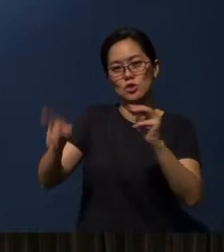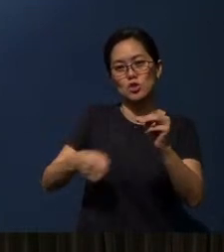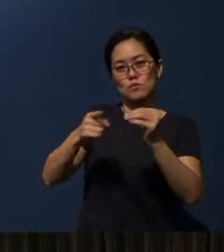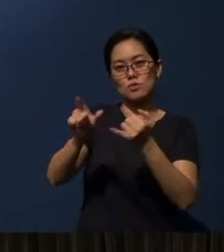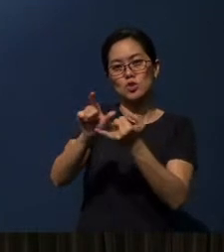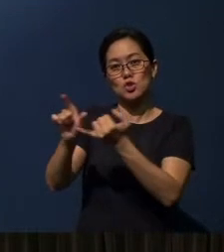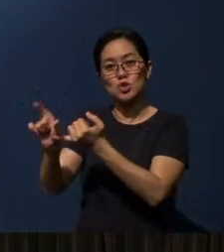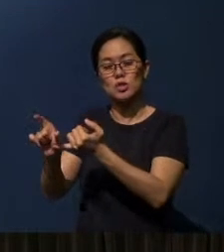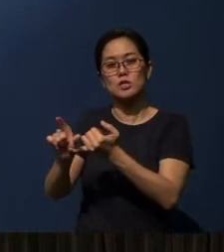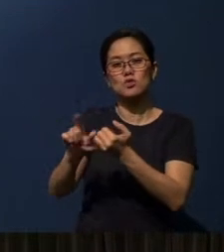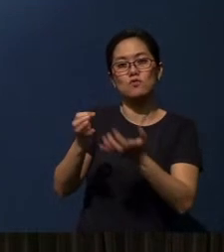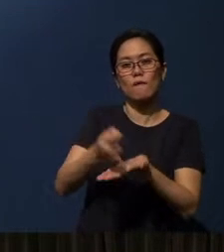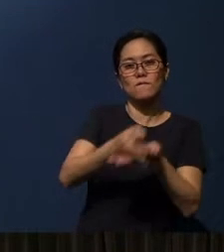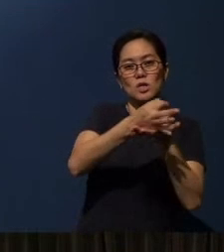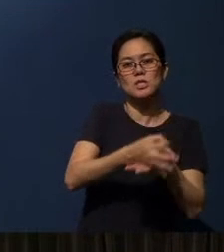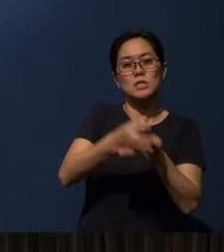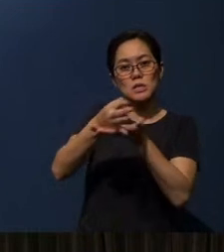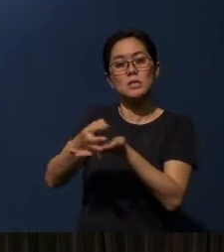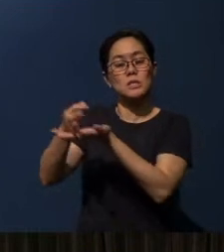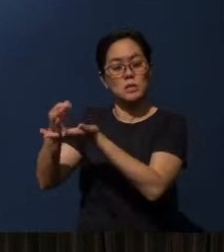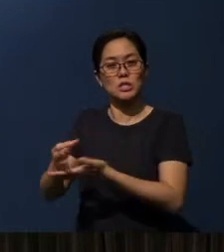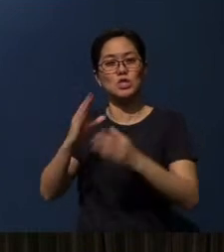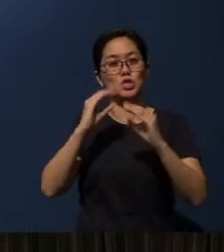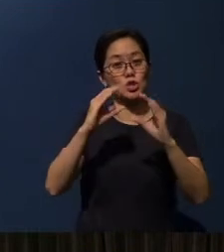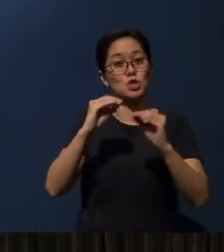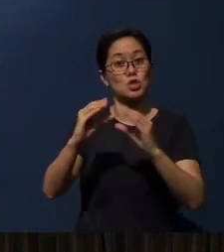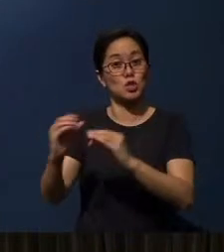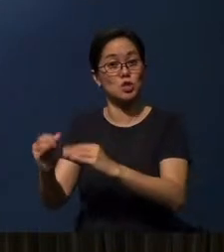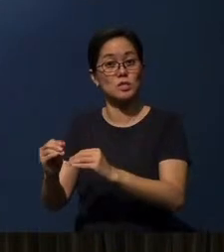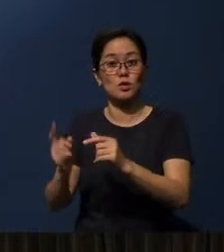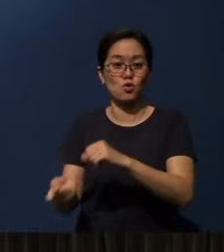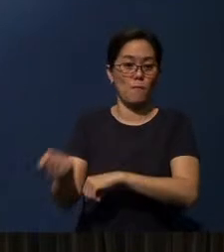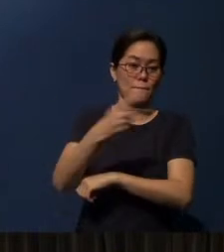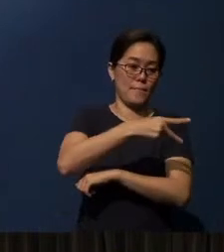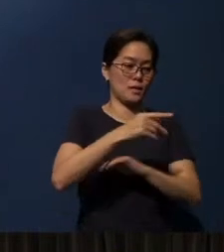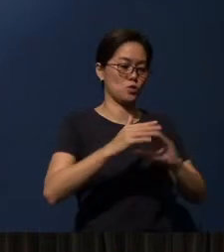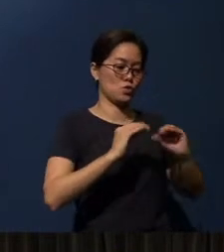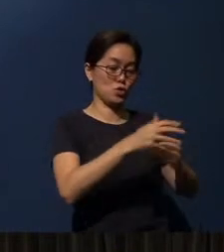facilitate those teaching sessions, when you go back to teach them.